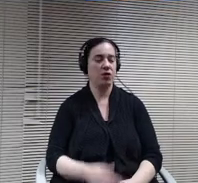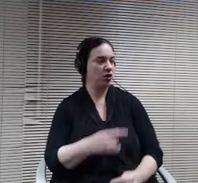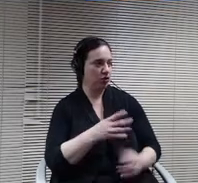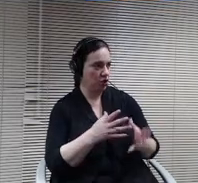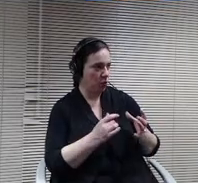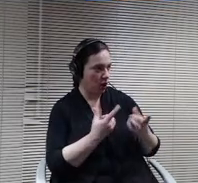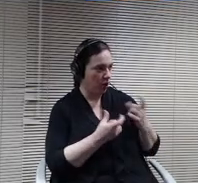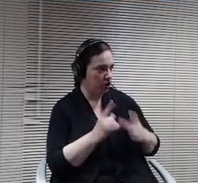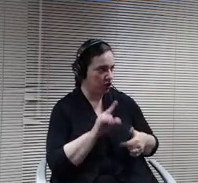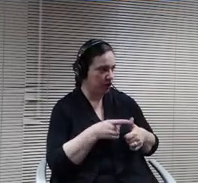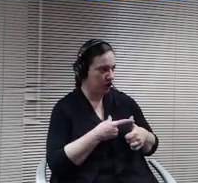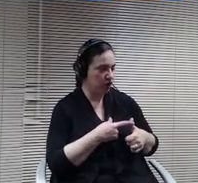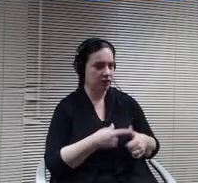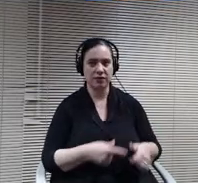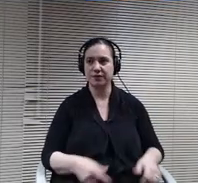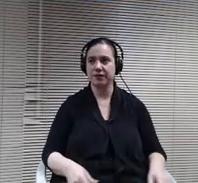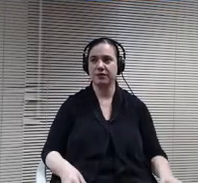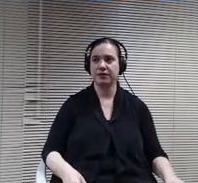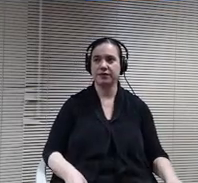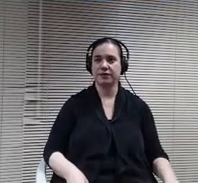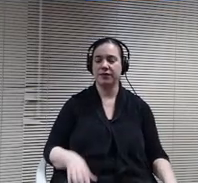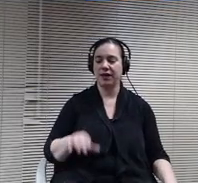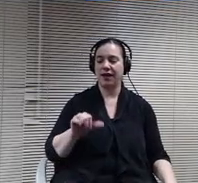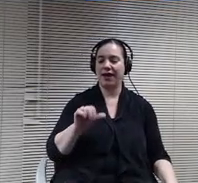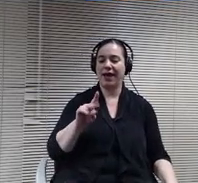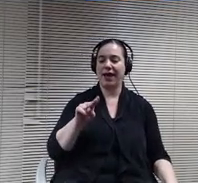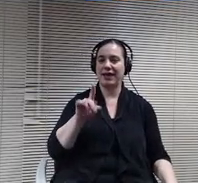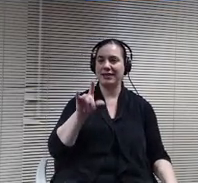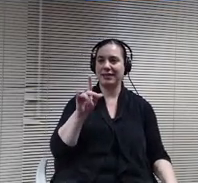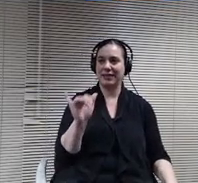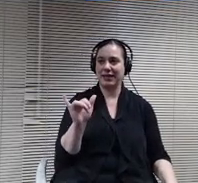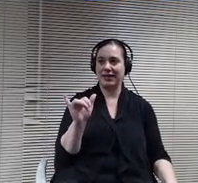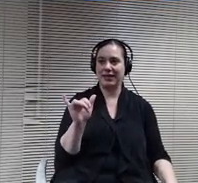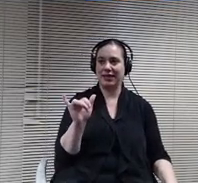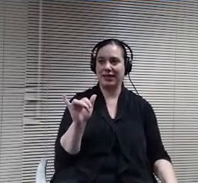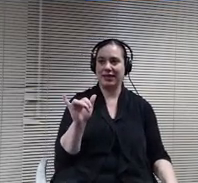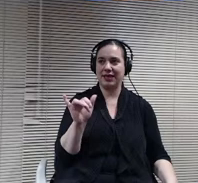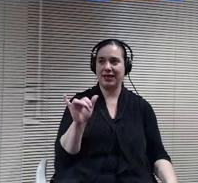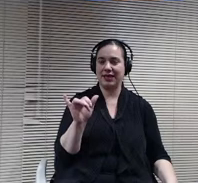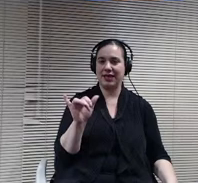Andy, can we pull the gridview back up and pause for a moment?